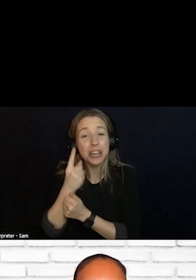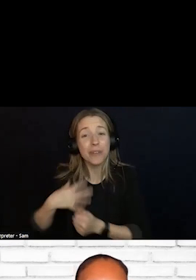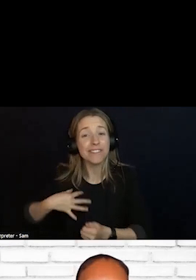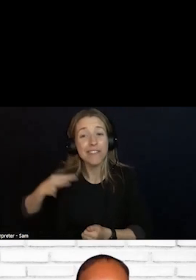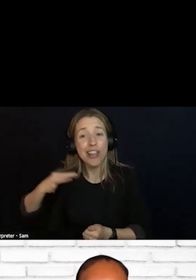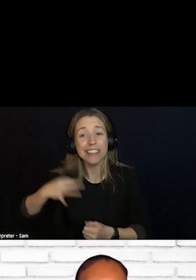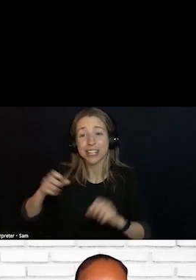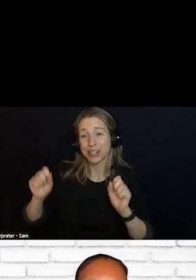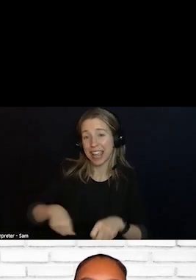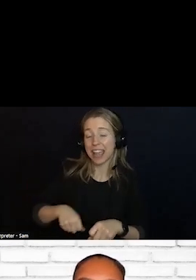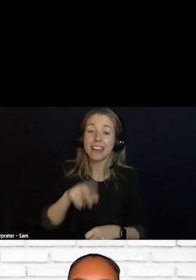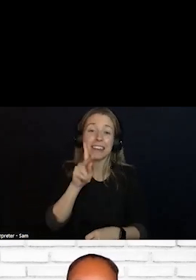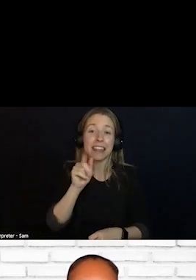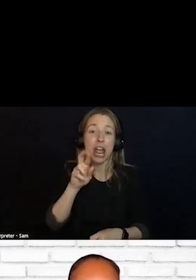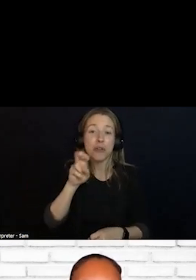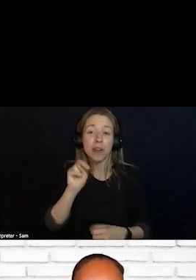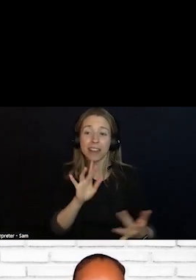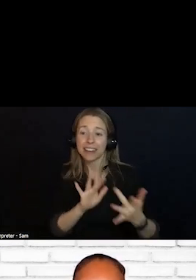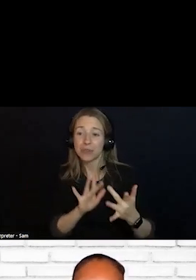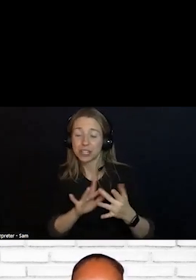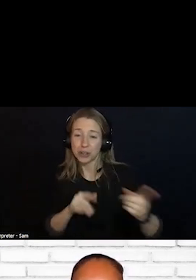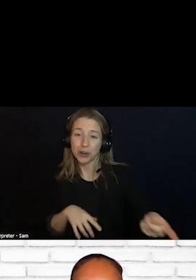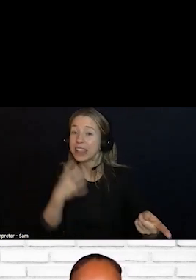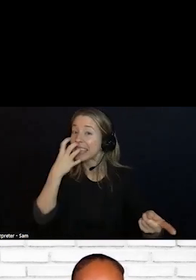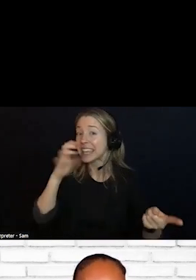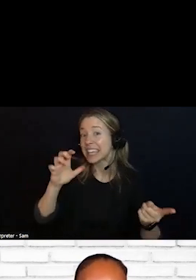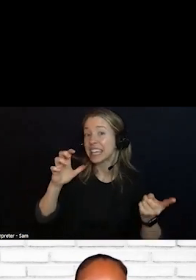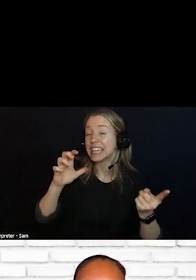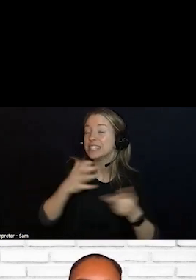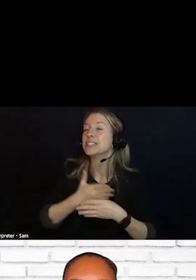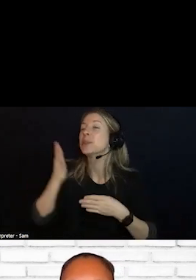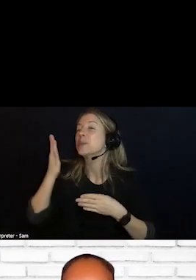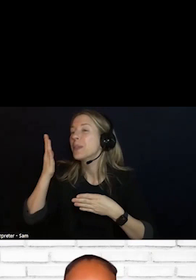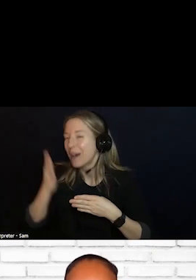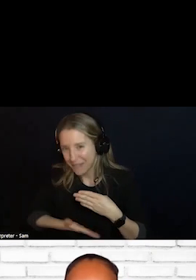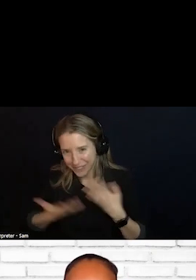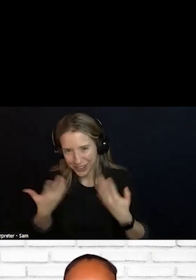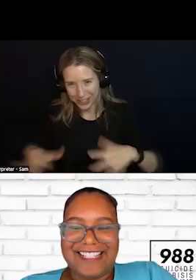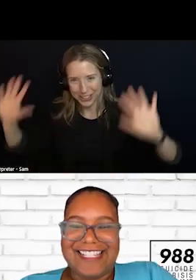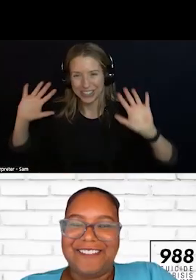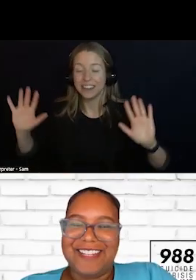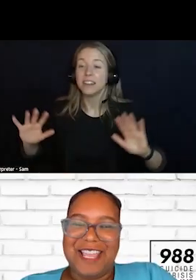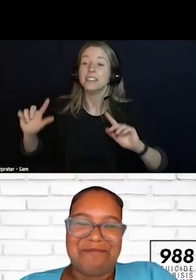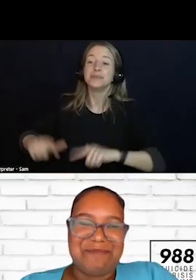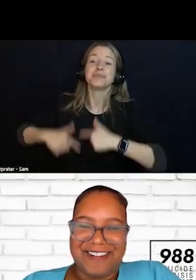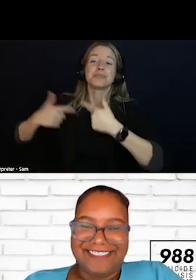PLEASE REACH OUT TO KAREN. THE HEAT IS OVER FOR NOW AND WE WILL MOVE FORWARD. I AM GOING TO TURN IT OVER TO STEPHANIE HEPBURN.